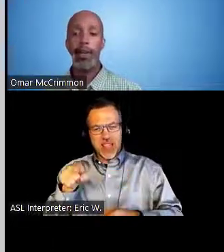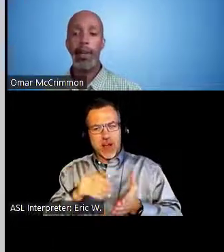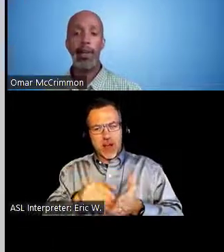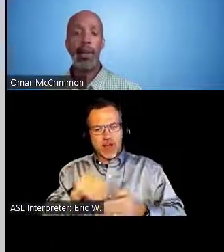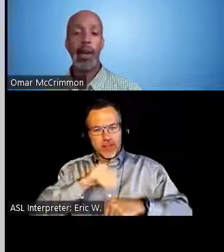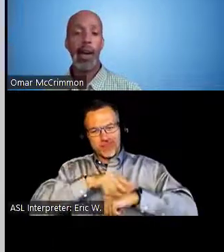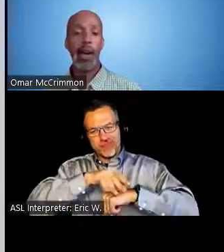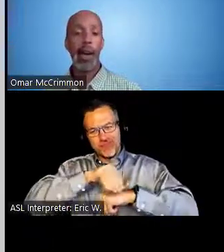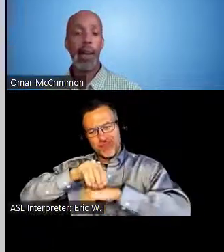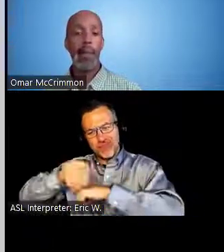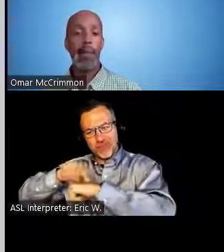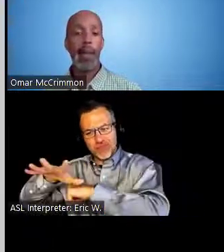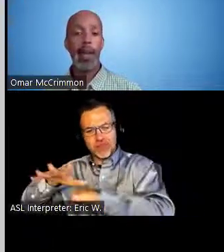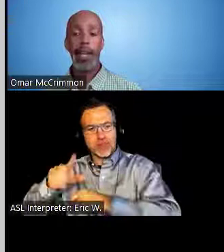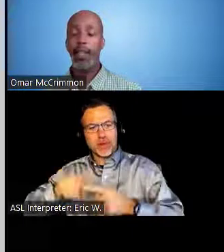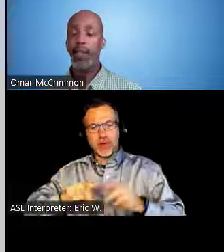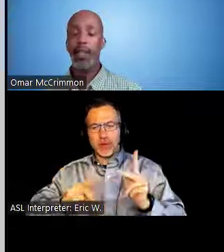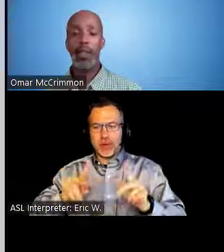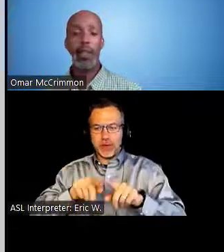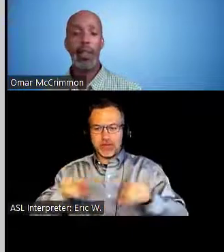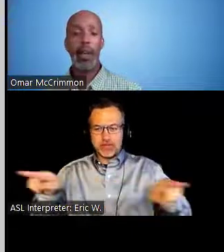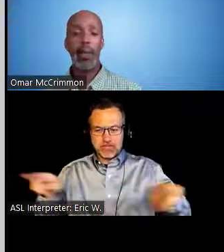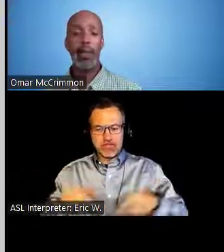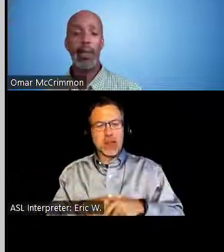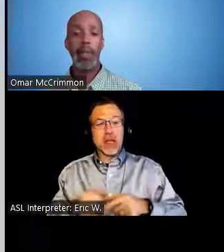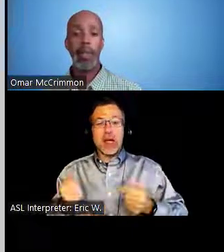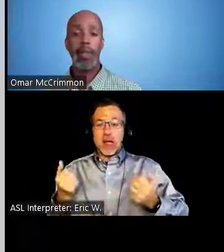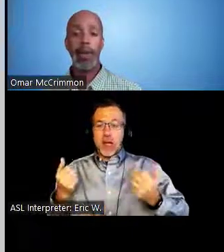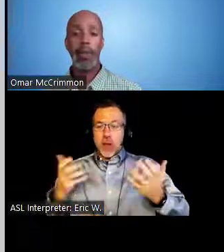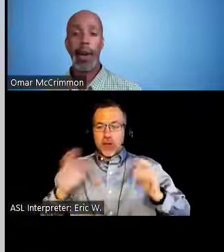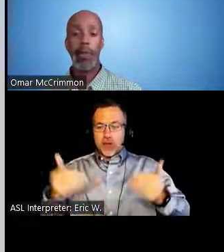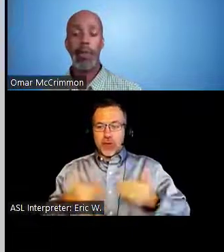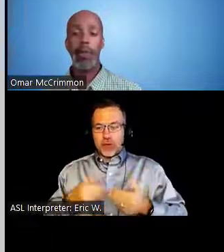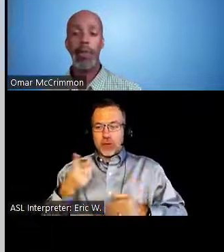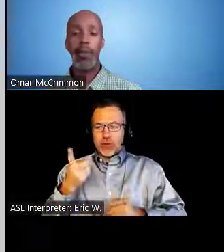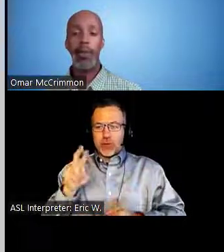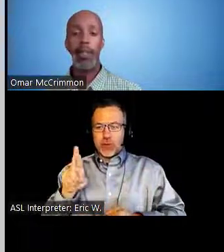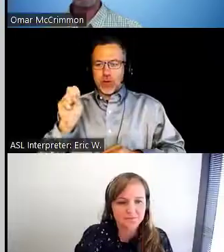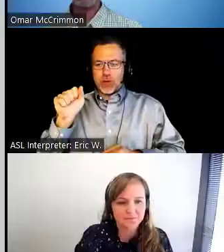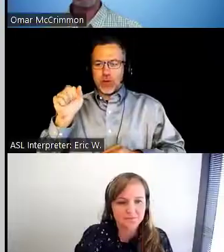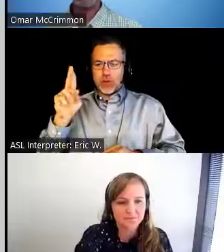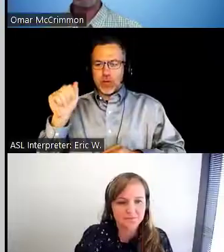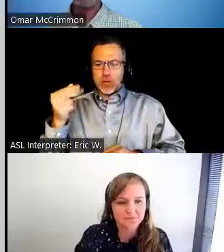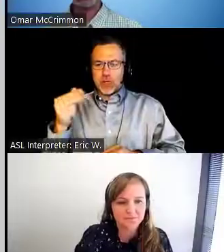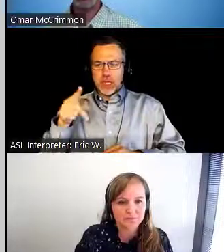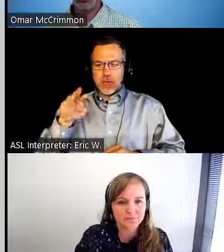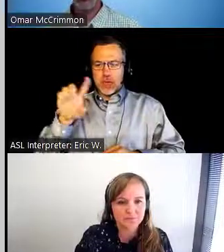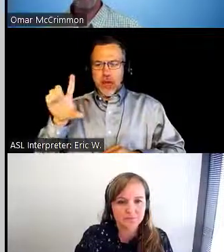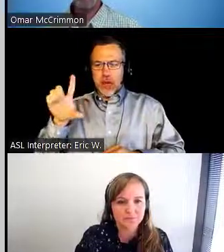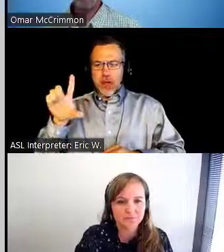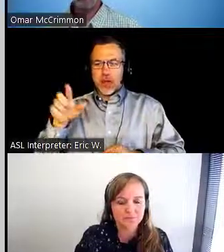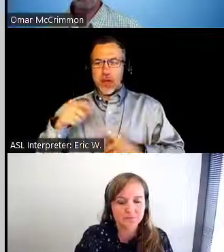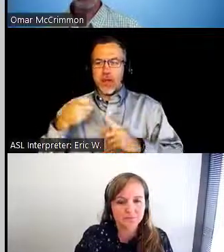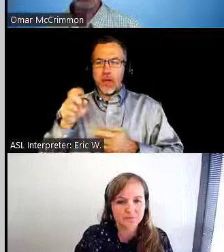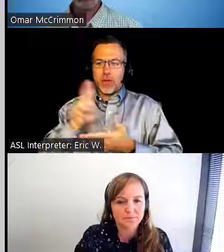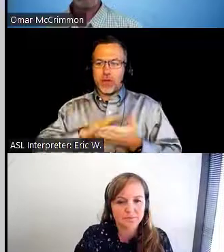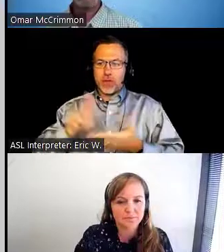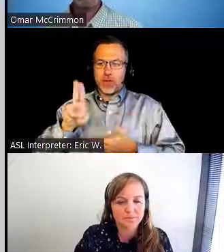So I'd like to introduce Dr. Sarah Powell from University of Texas-Austin. Hi, Sarah.